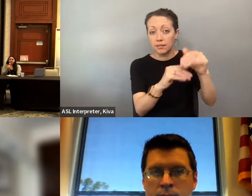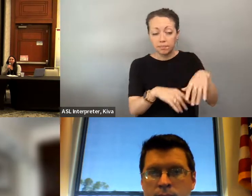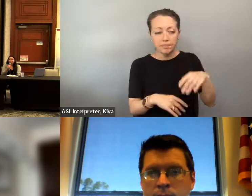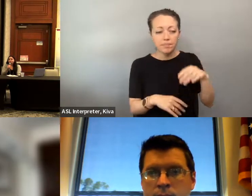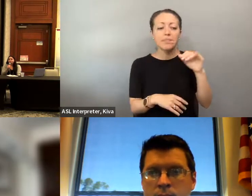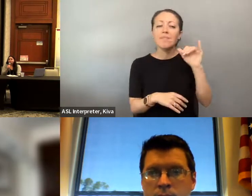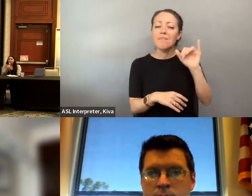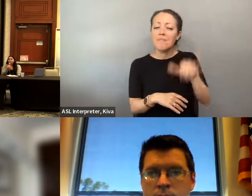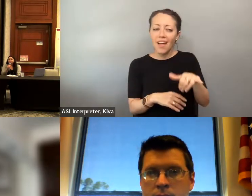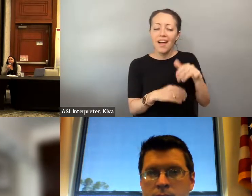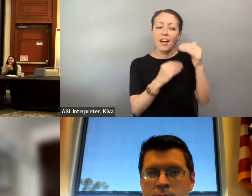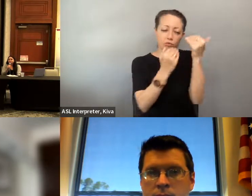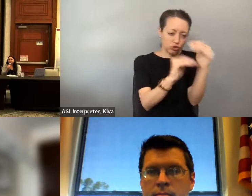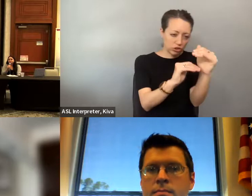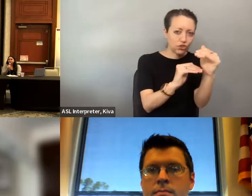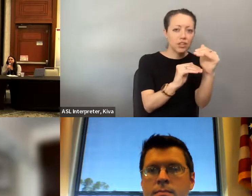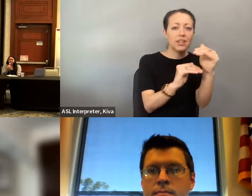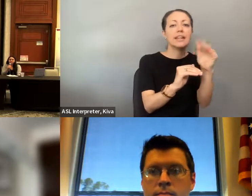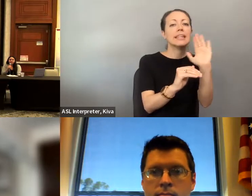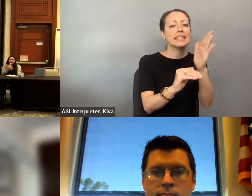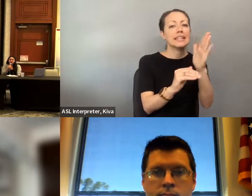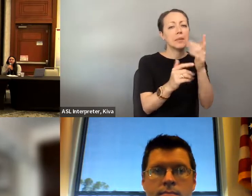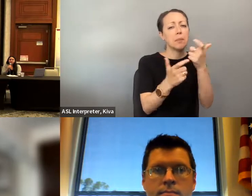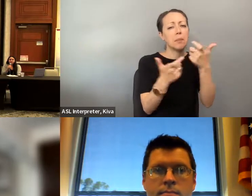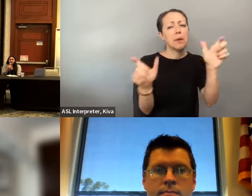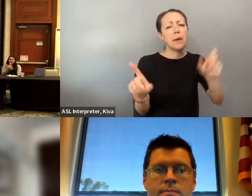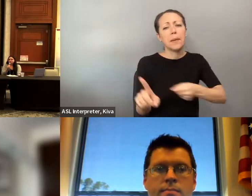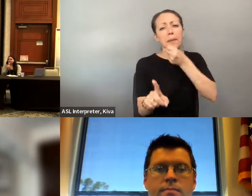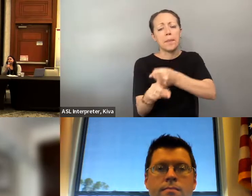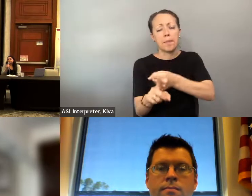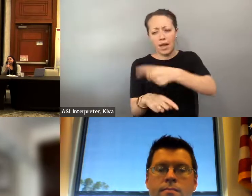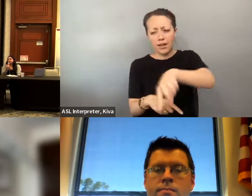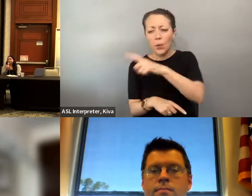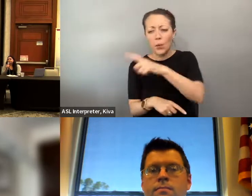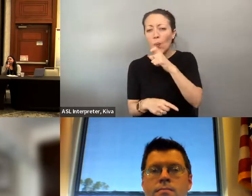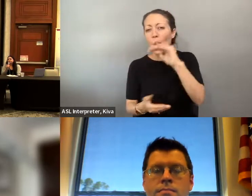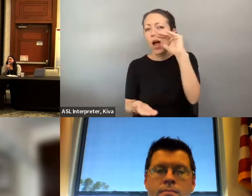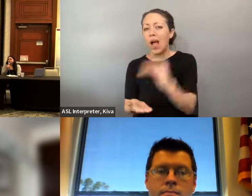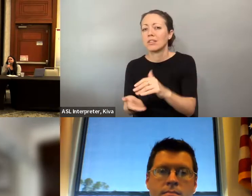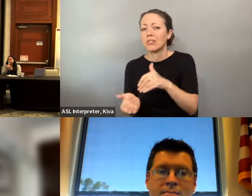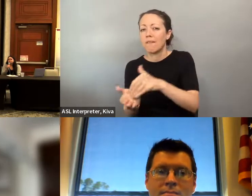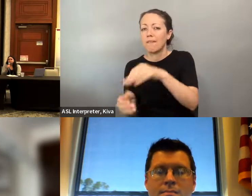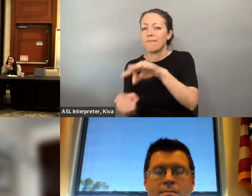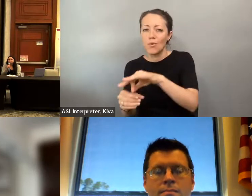are so many restrictions around state ID and why this might pose a restriction for members that have historically And why this might pose a restriction for users that have historically been marginalized in the voting process. been marginalized in the voting process. Those